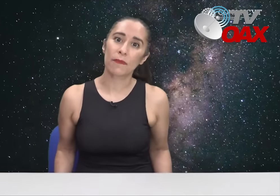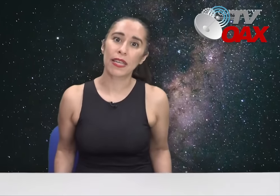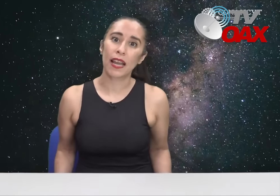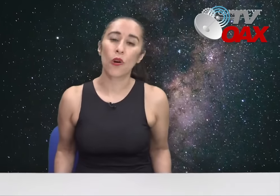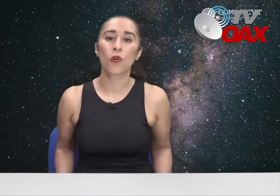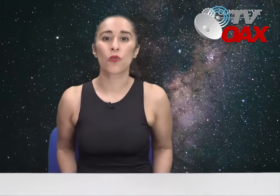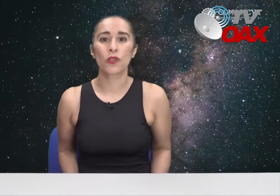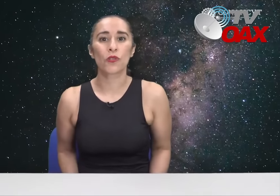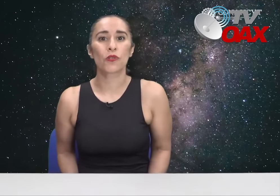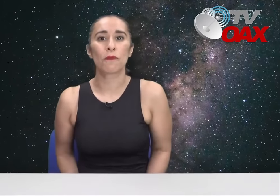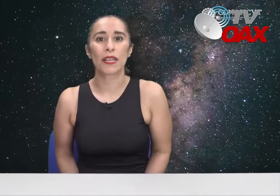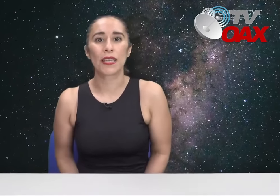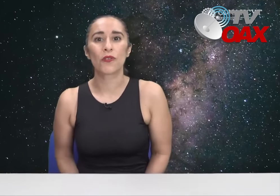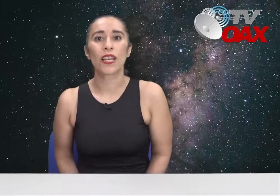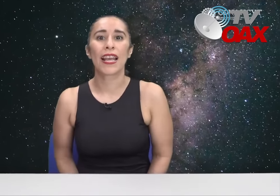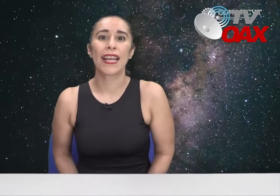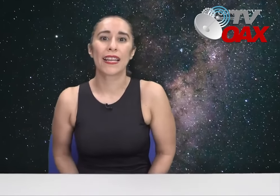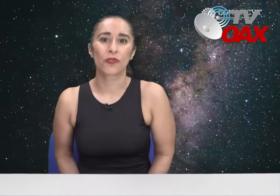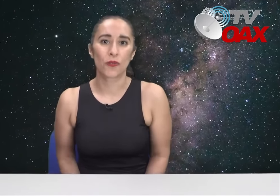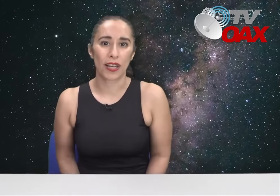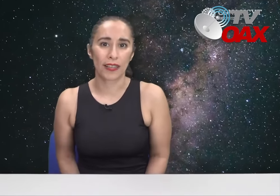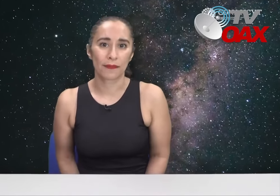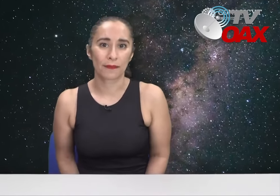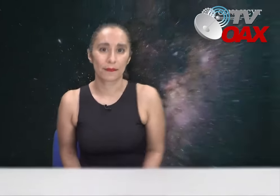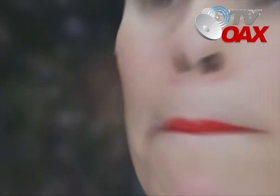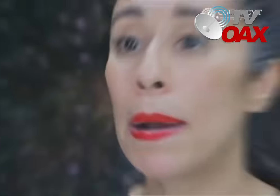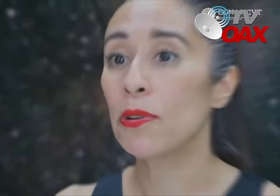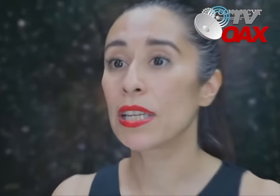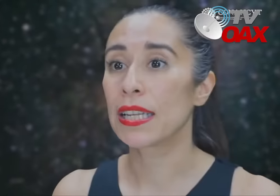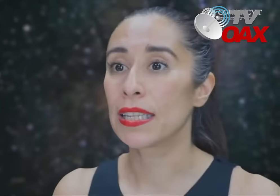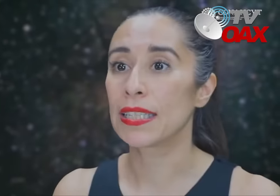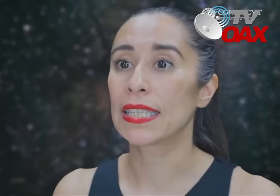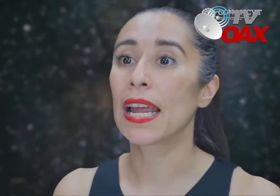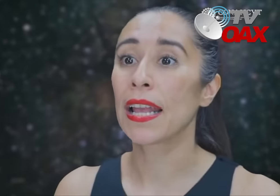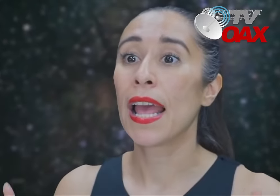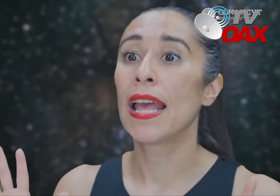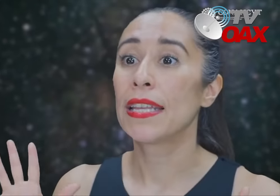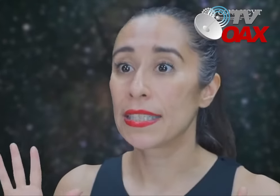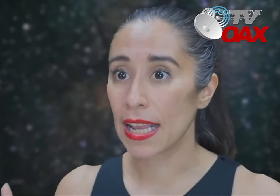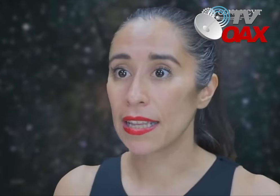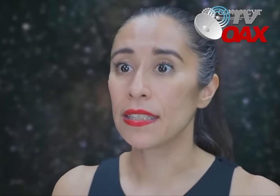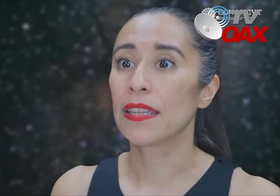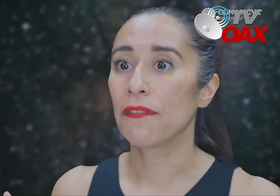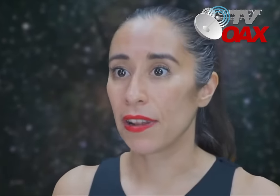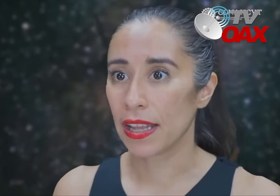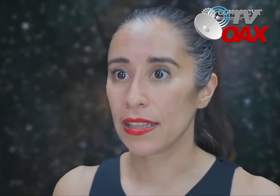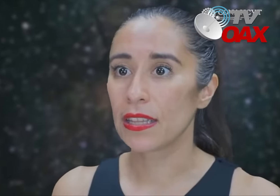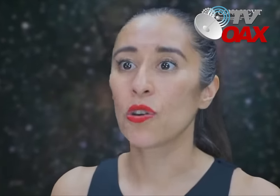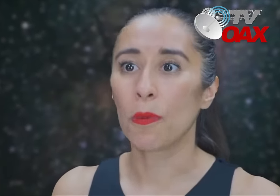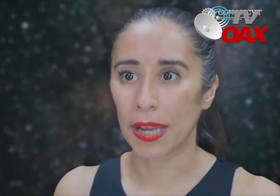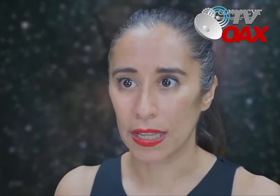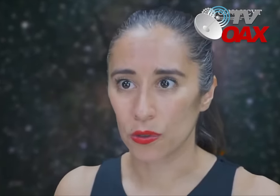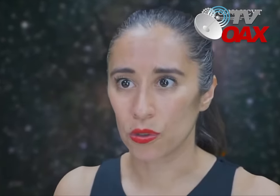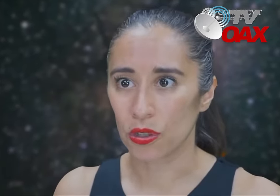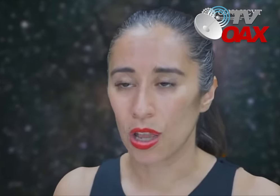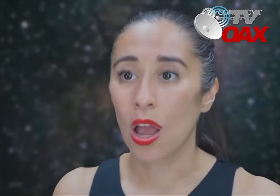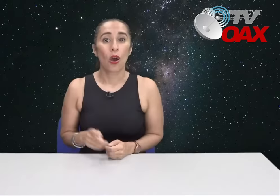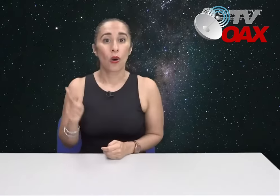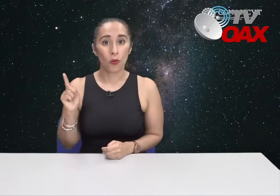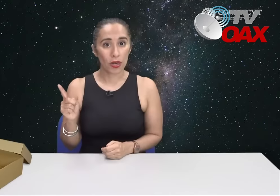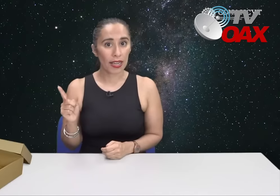family or With our classmates at school we will need six different objects: an